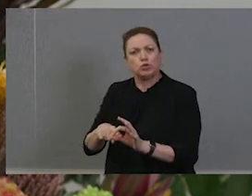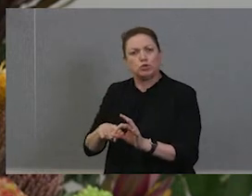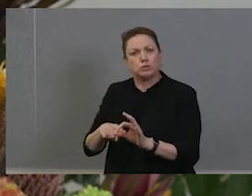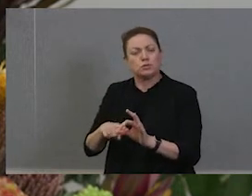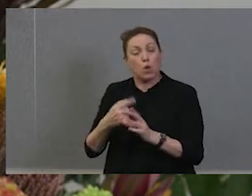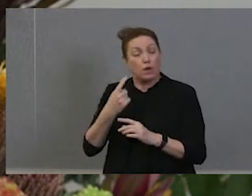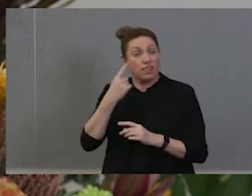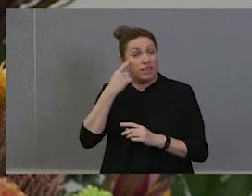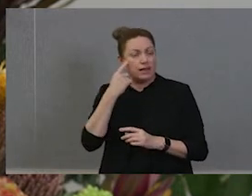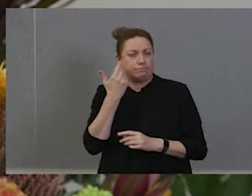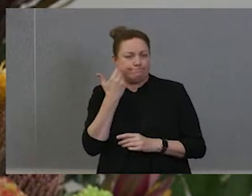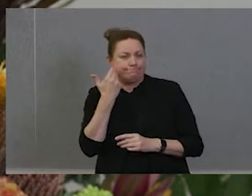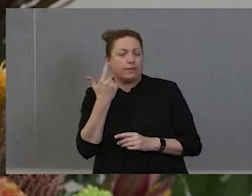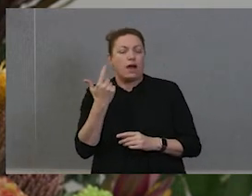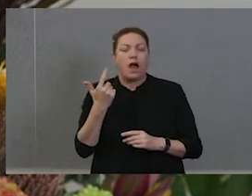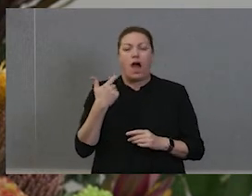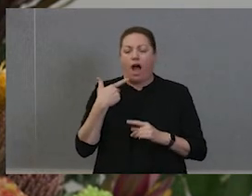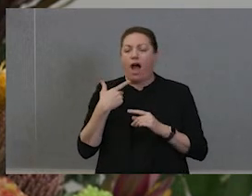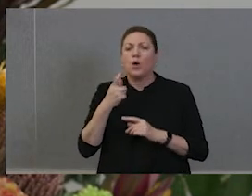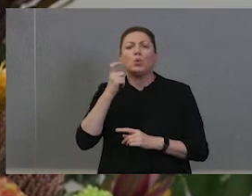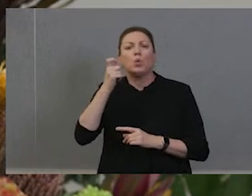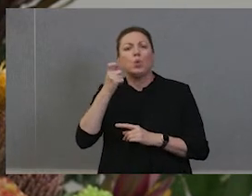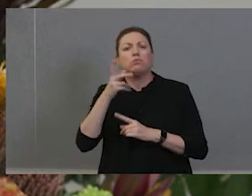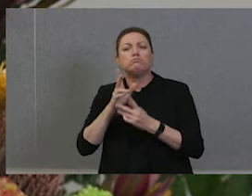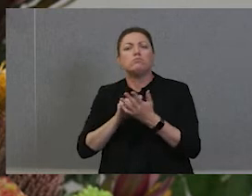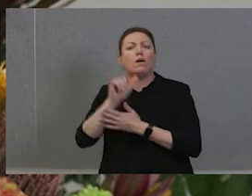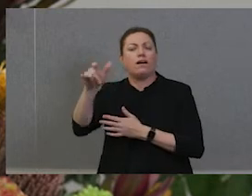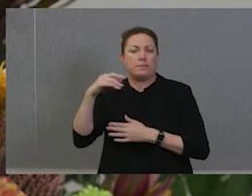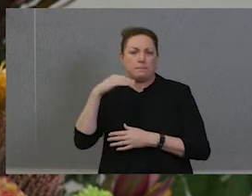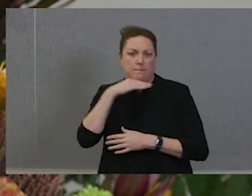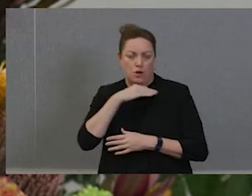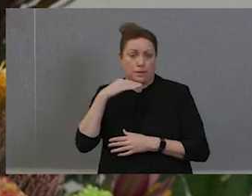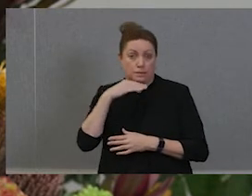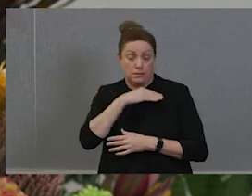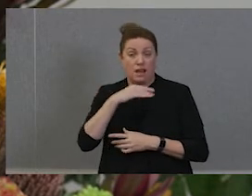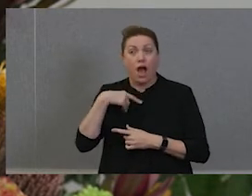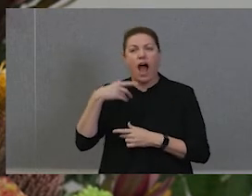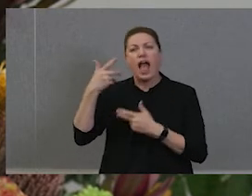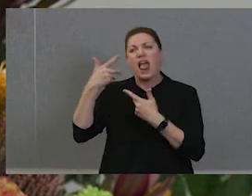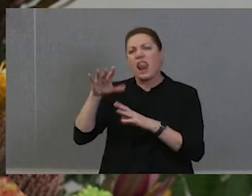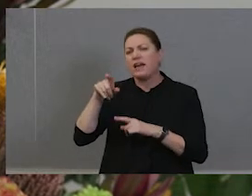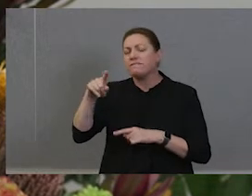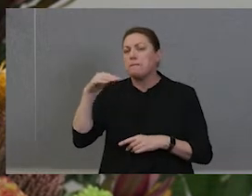I'm heading to Melbourne in a few weeks time and I thought I left Melbourne in 2004